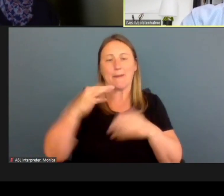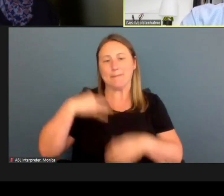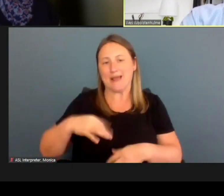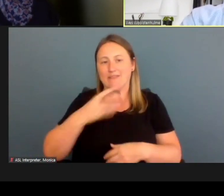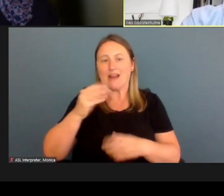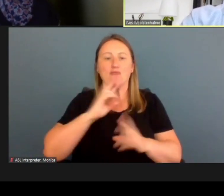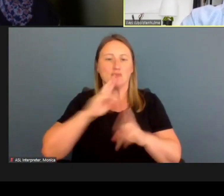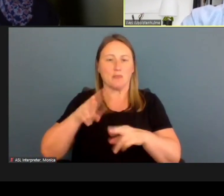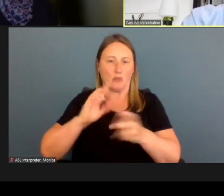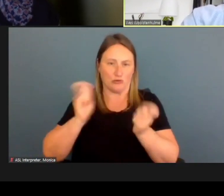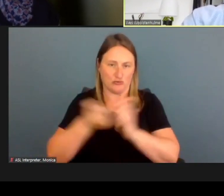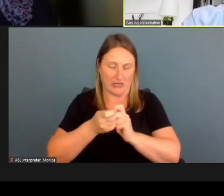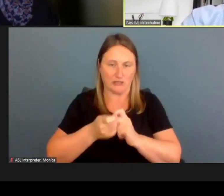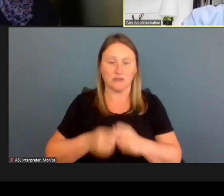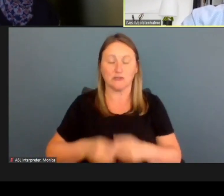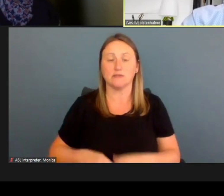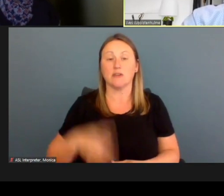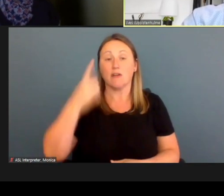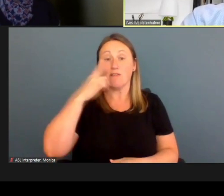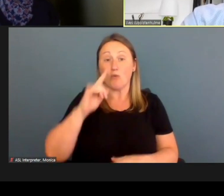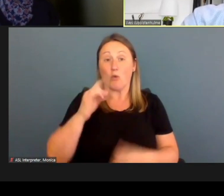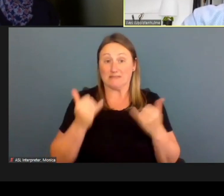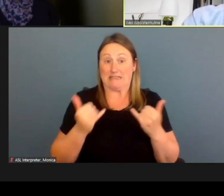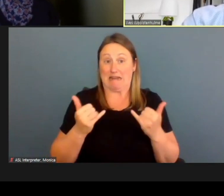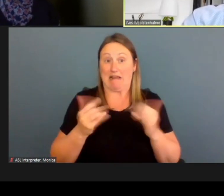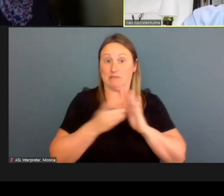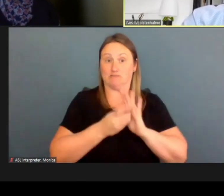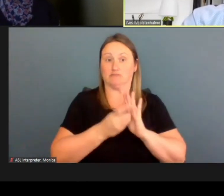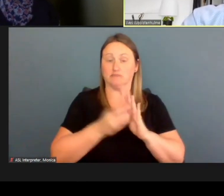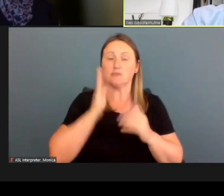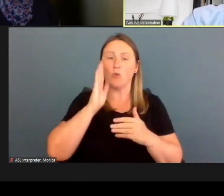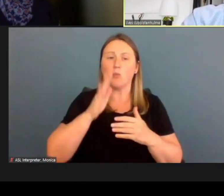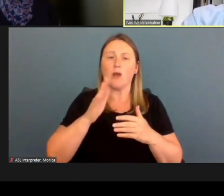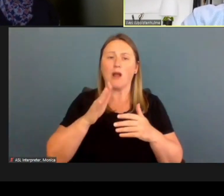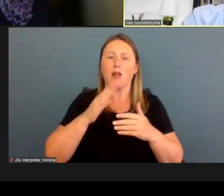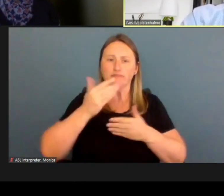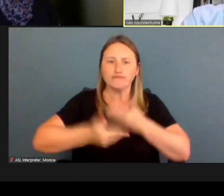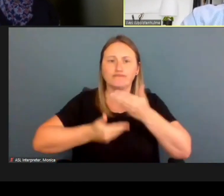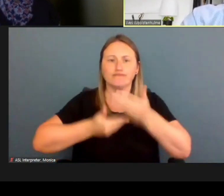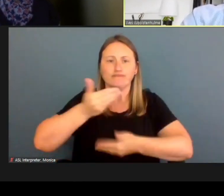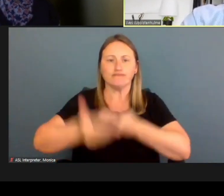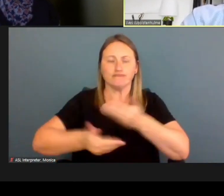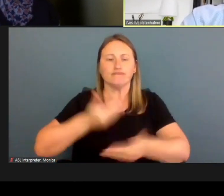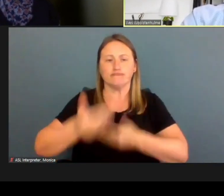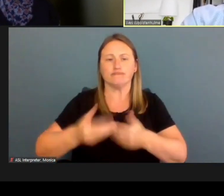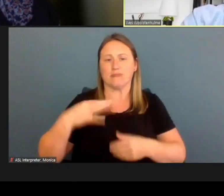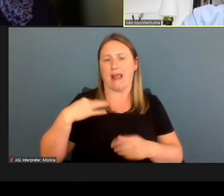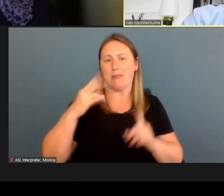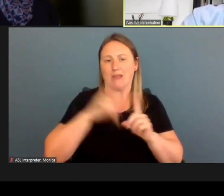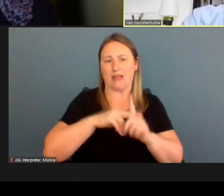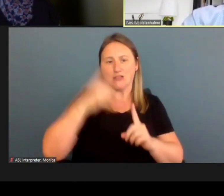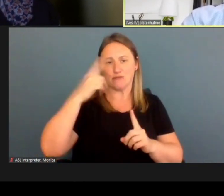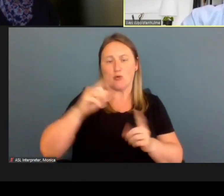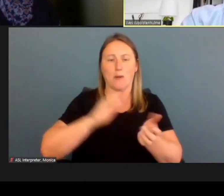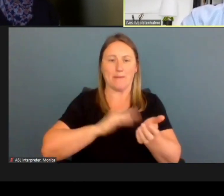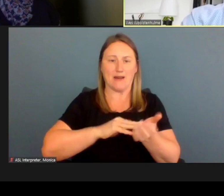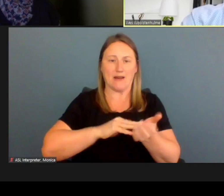For the purposes of today's demo, we will walk through an application for medical assistance or Medicaid,